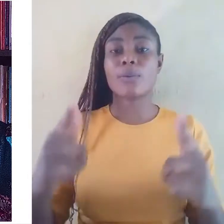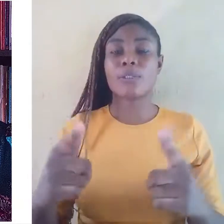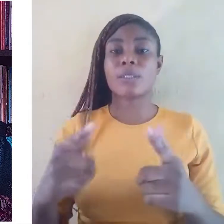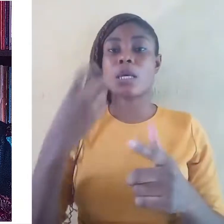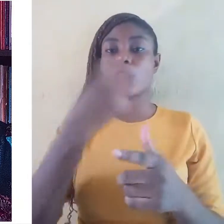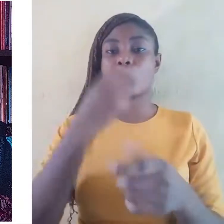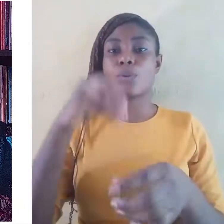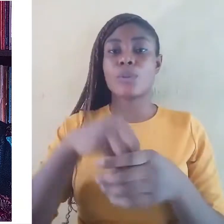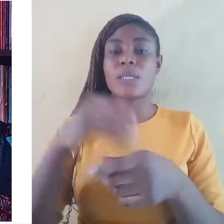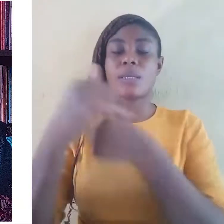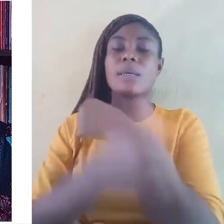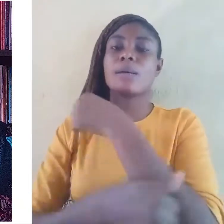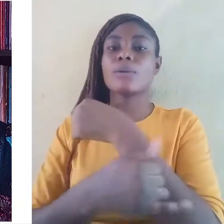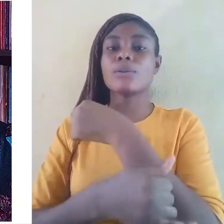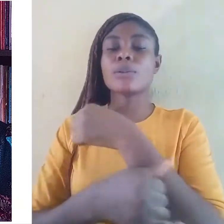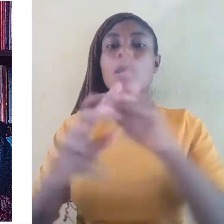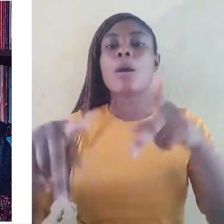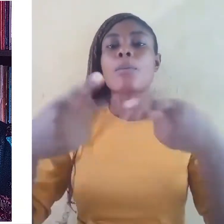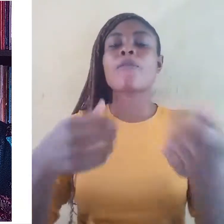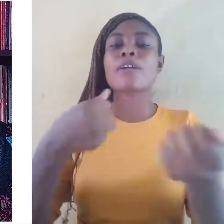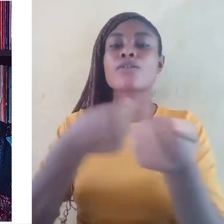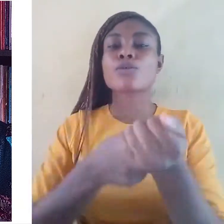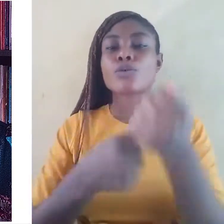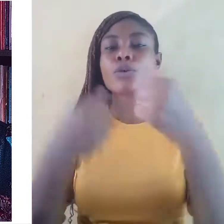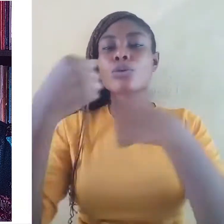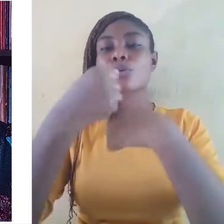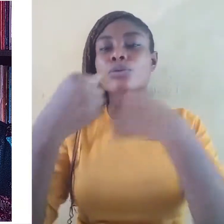support for the implementation of the plan in the policy.